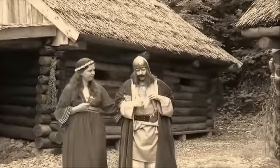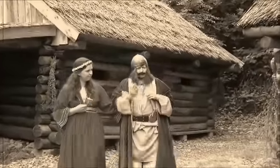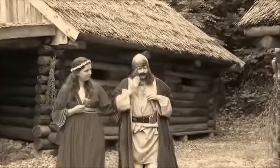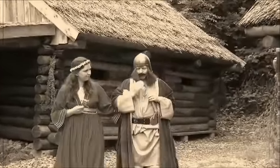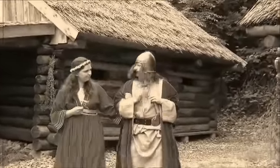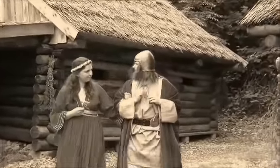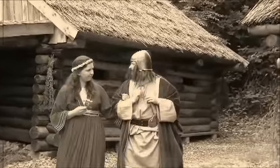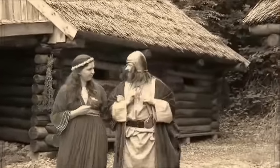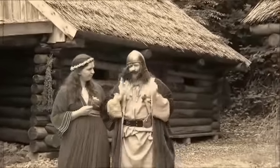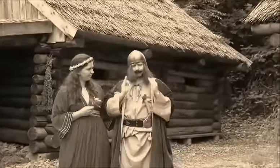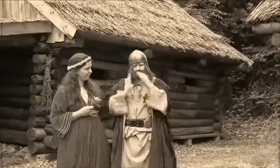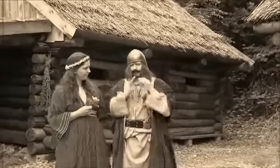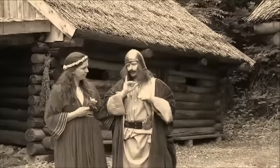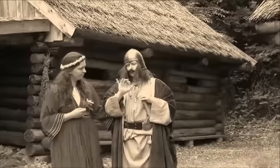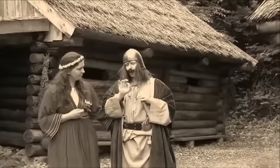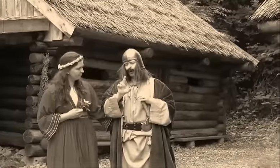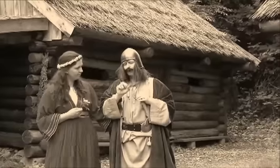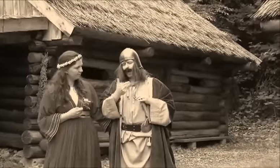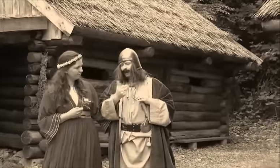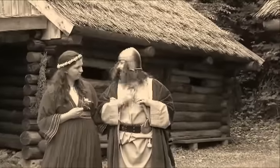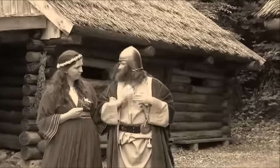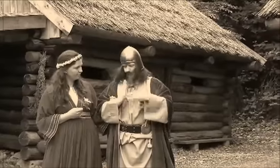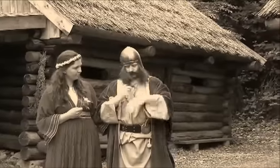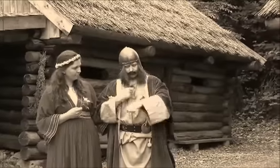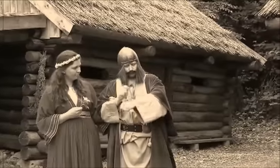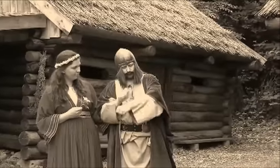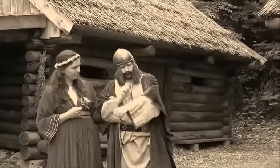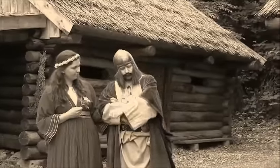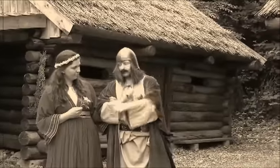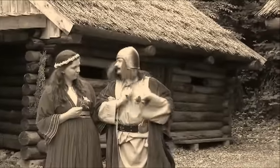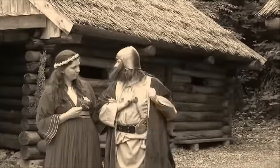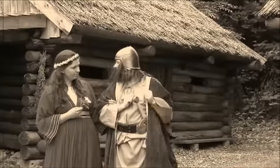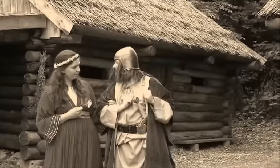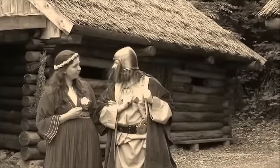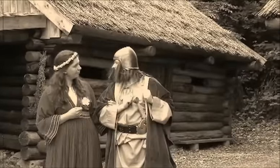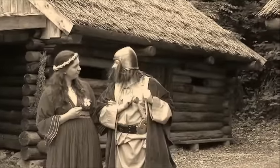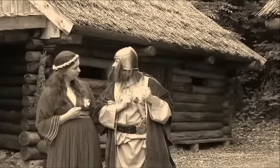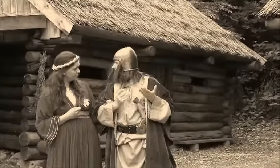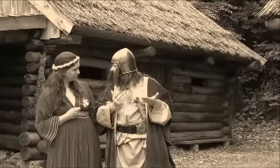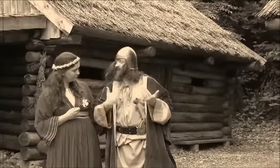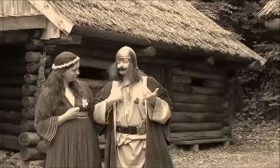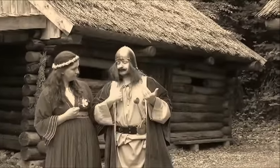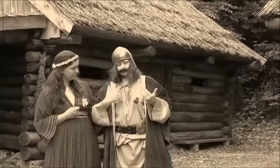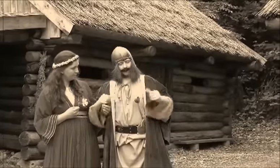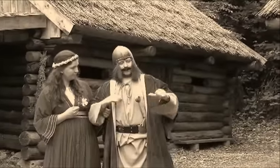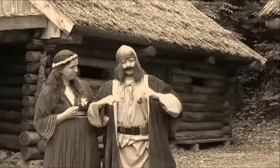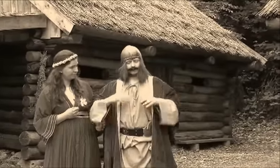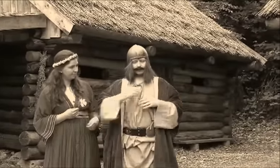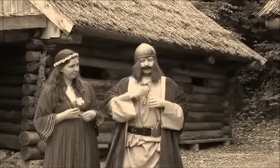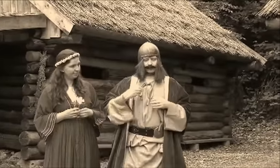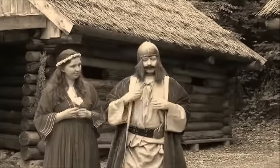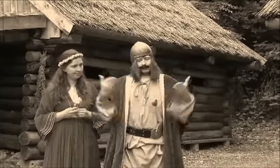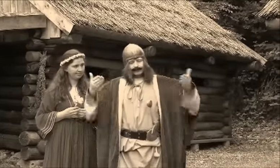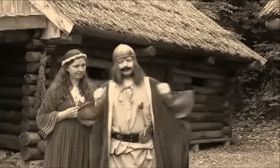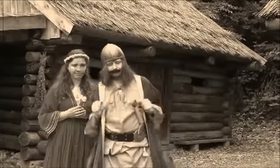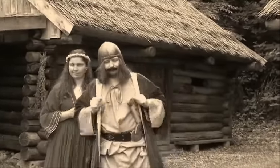Bishop Jordan baptised me a month ago. As the ruler of the Polans